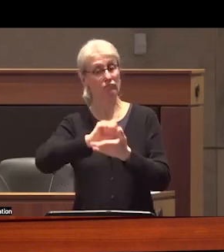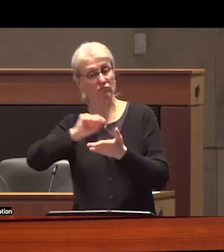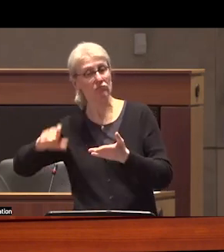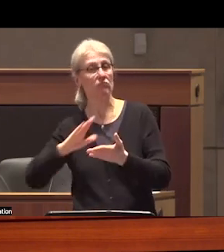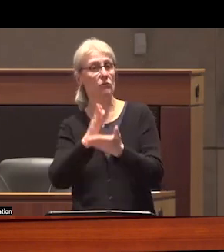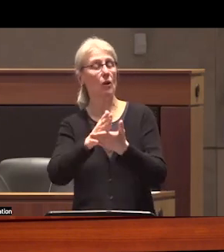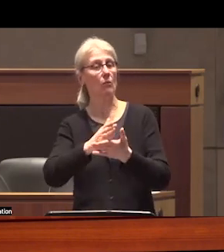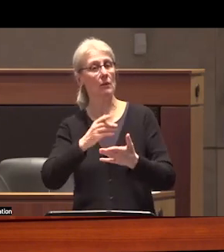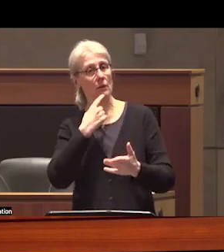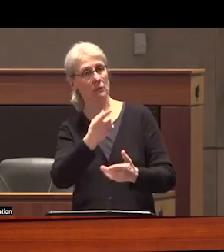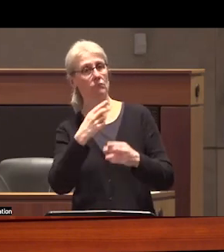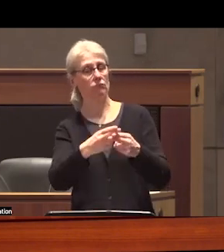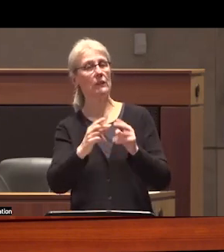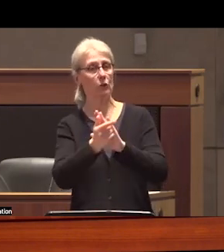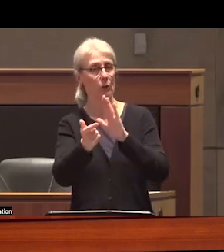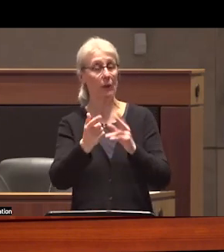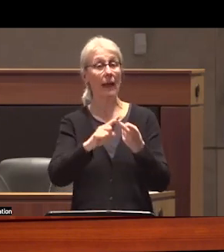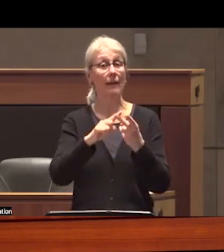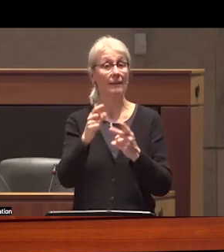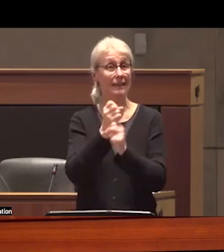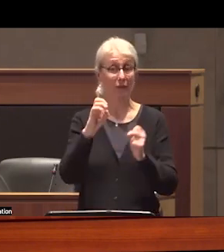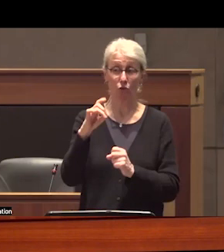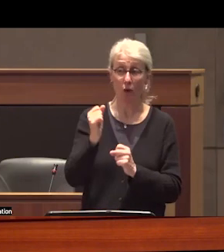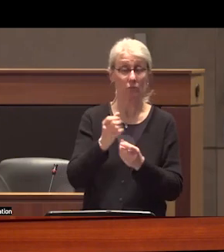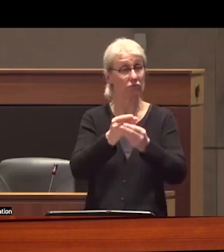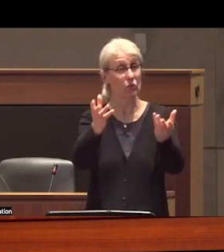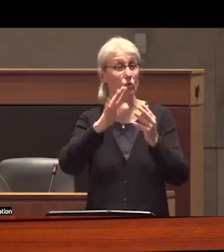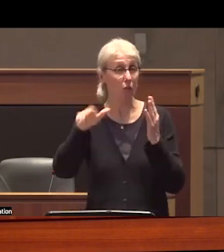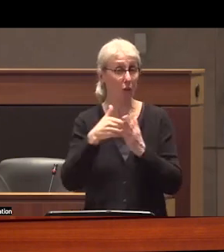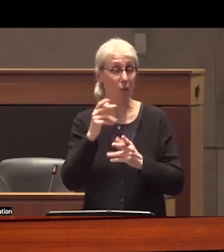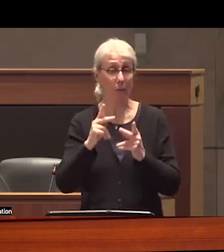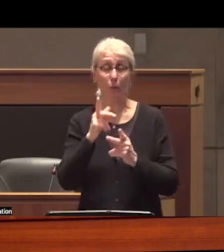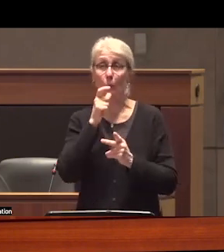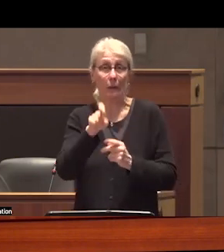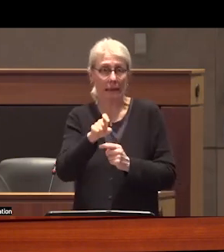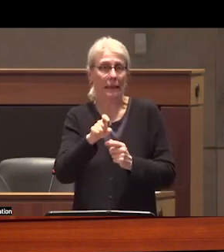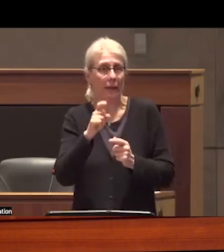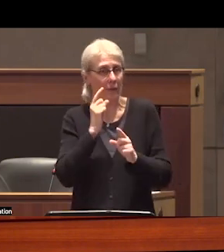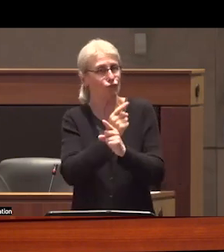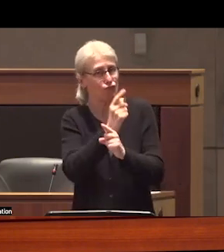safe Supply was truly available to all people who need it in the form that they require it we would